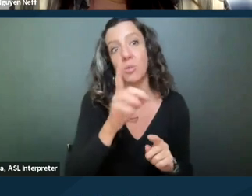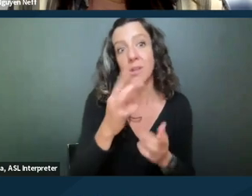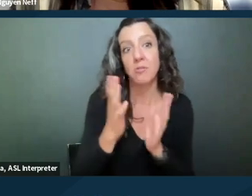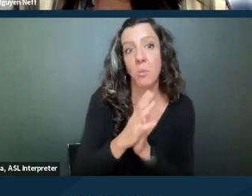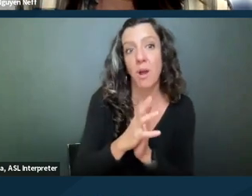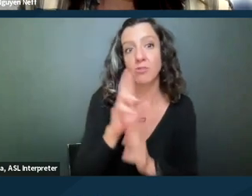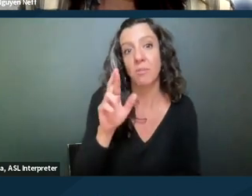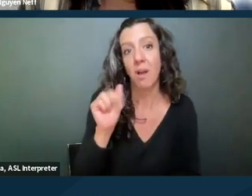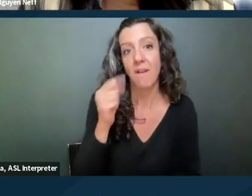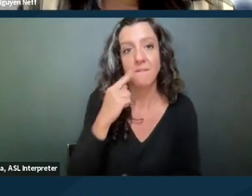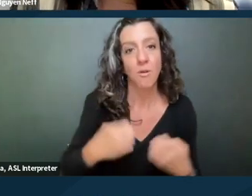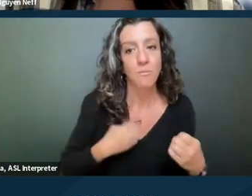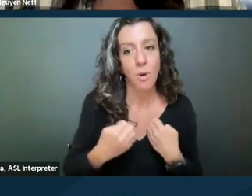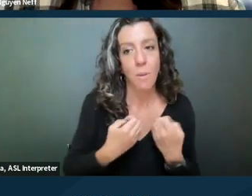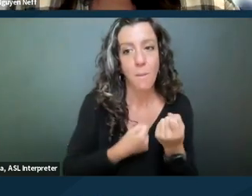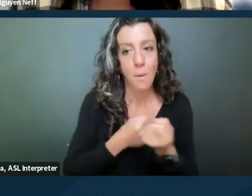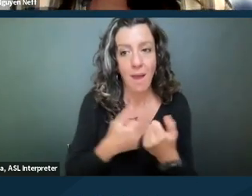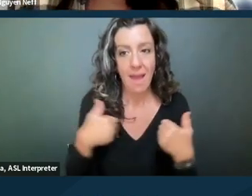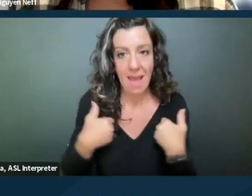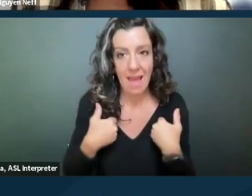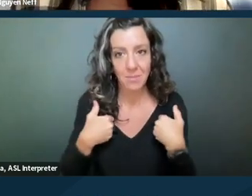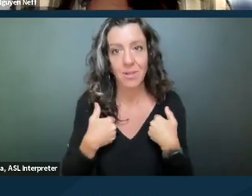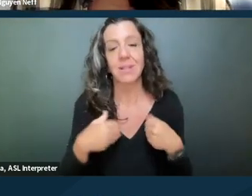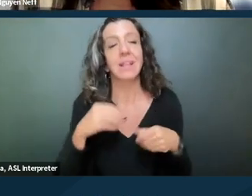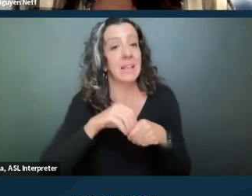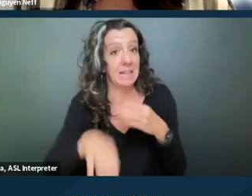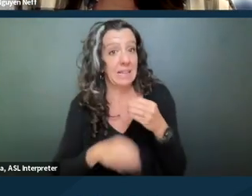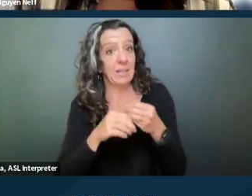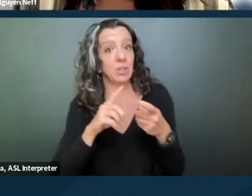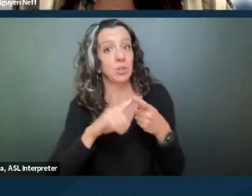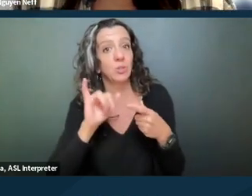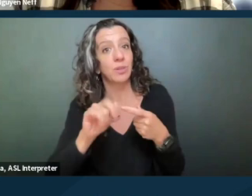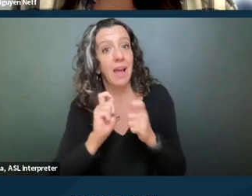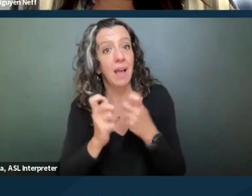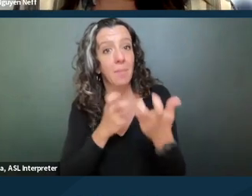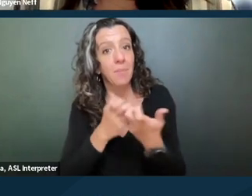for an emotional support animal. In addition to the accommodation for the emotional support animal, it should also ask